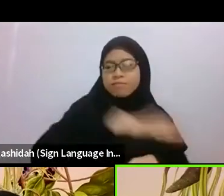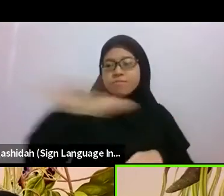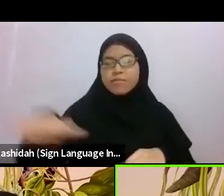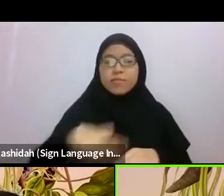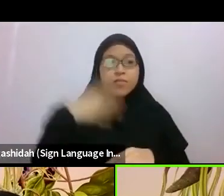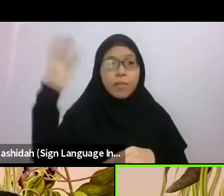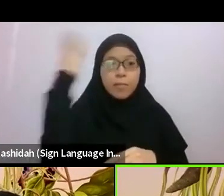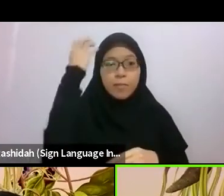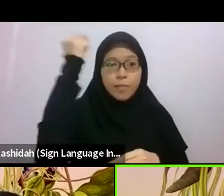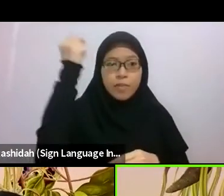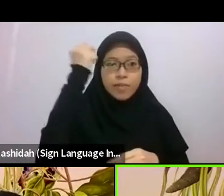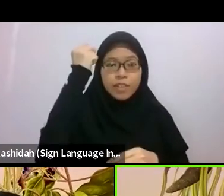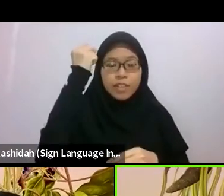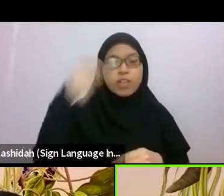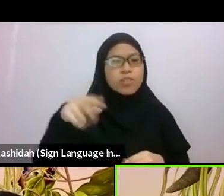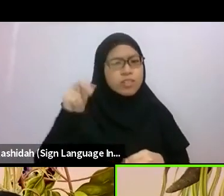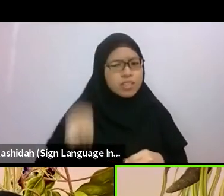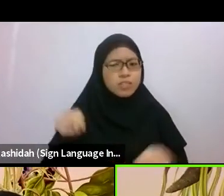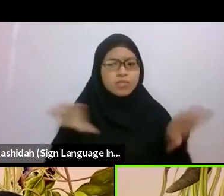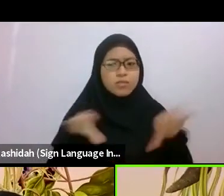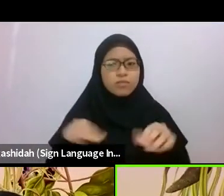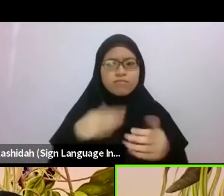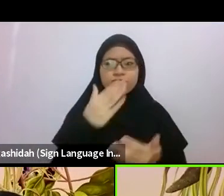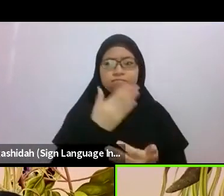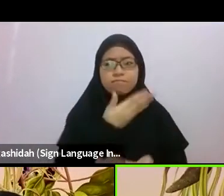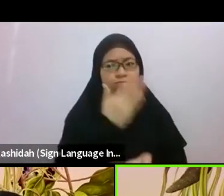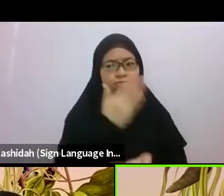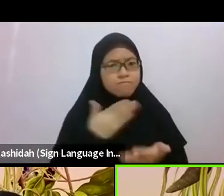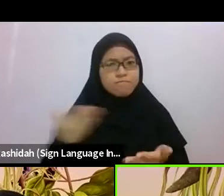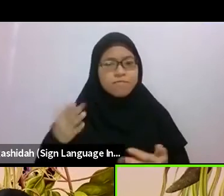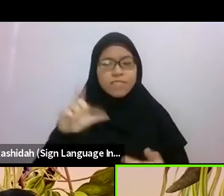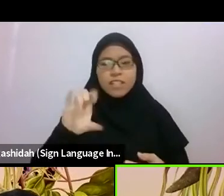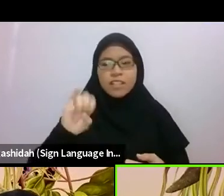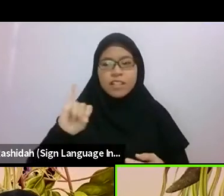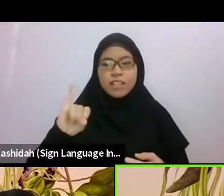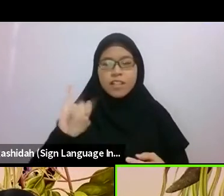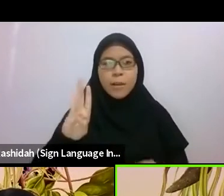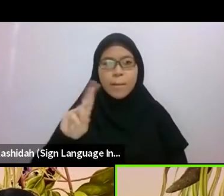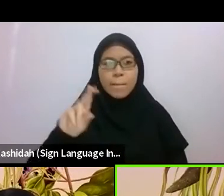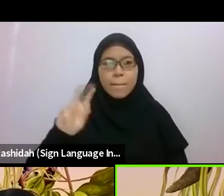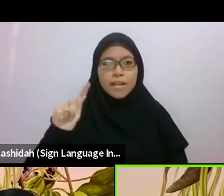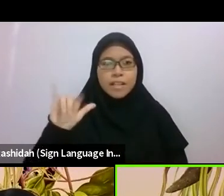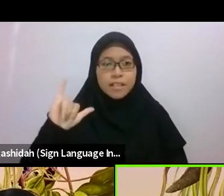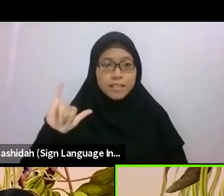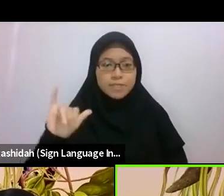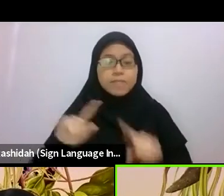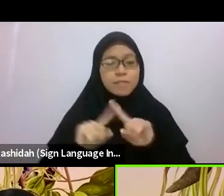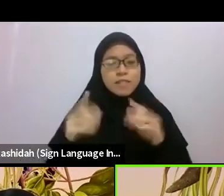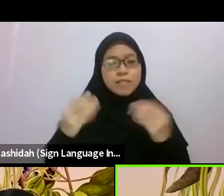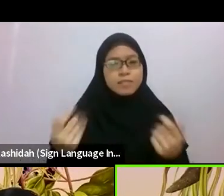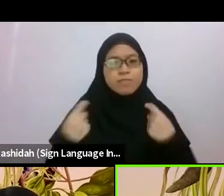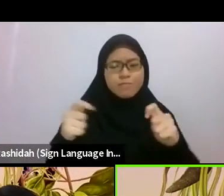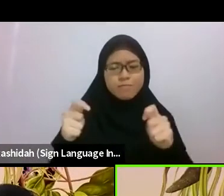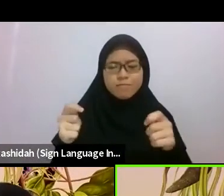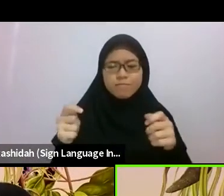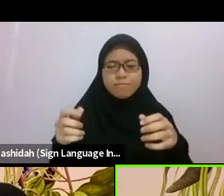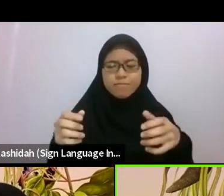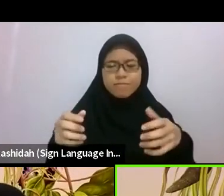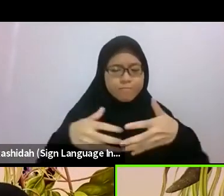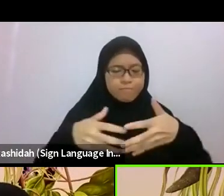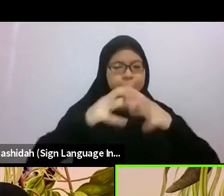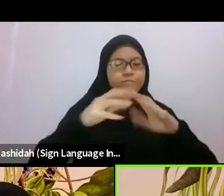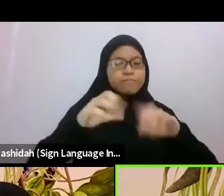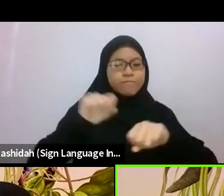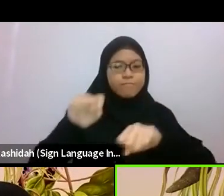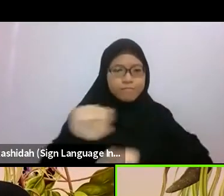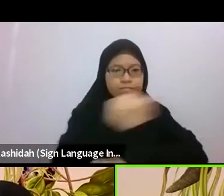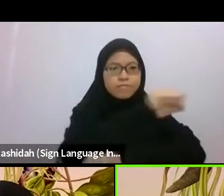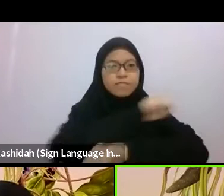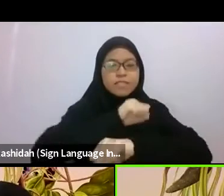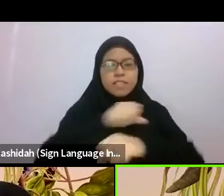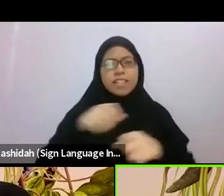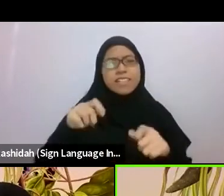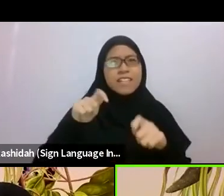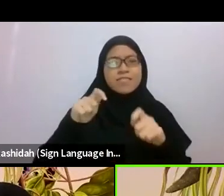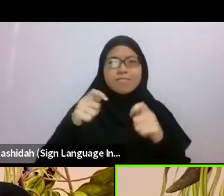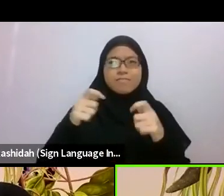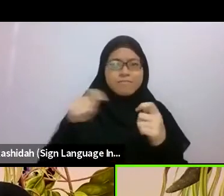But let me endeavour to recreate the scene as accurately as I can remember. As accurately as it is deserving of memory.